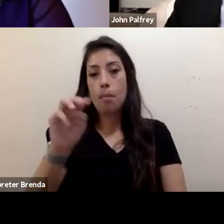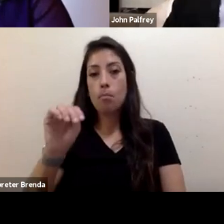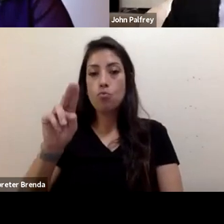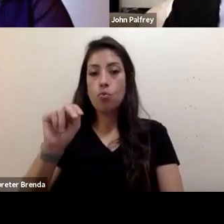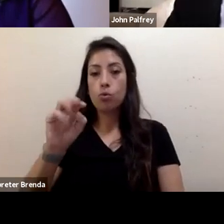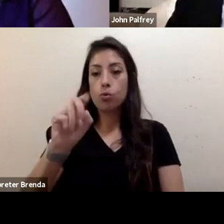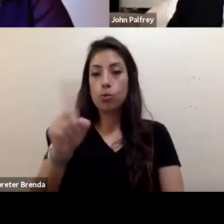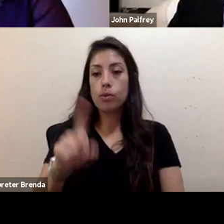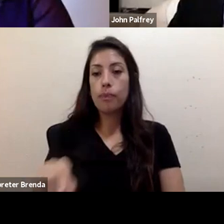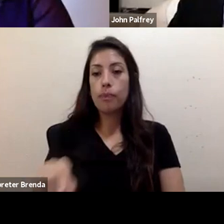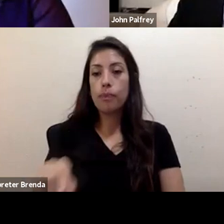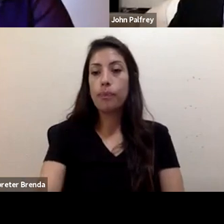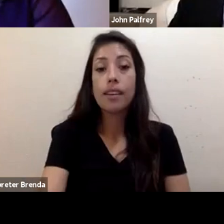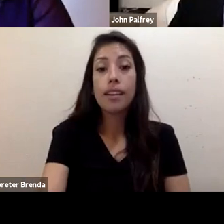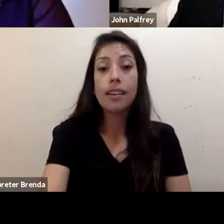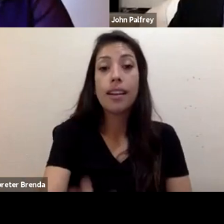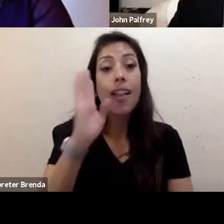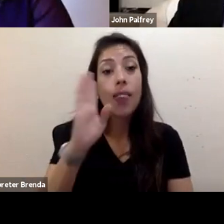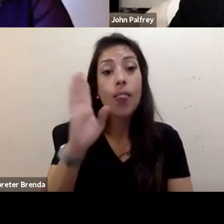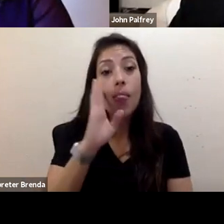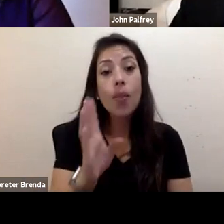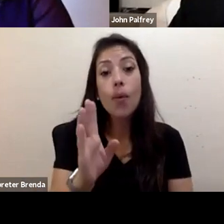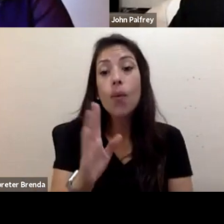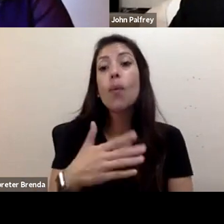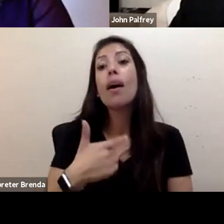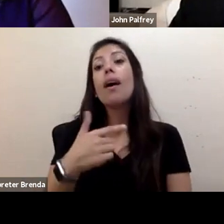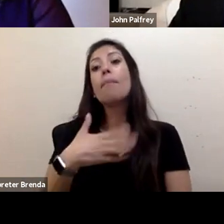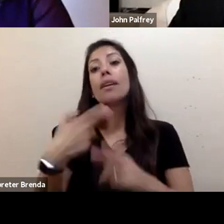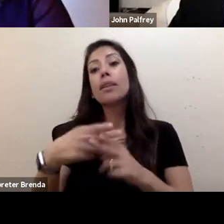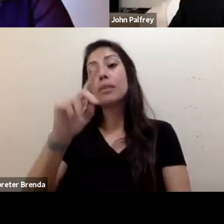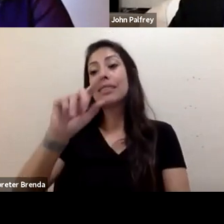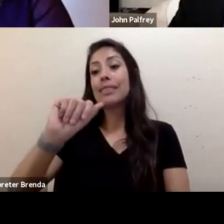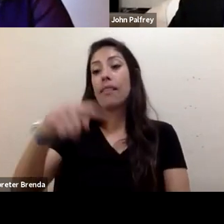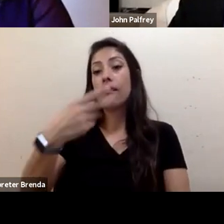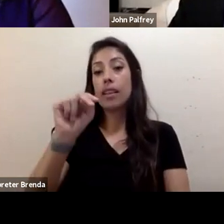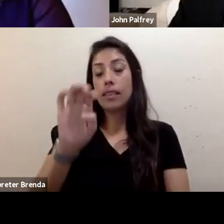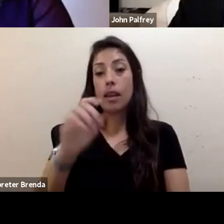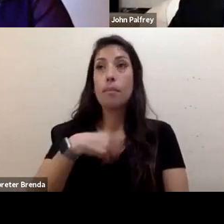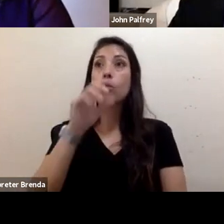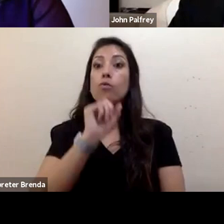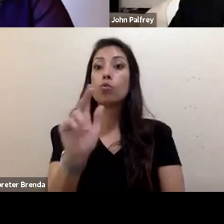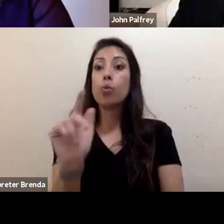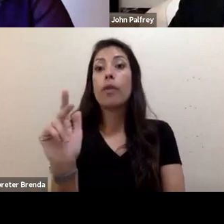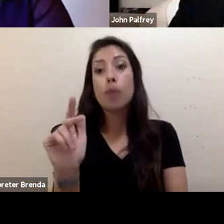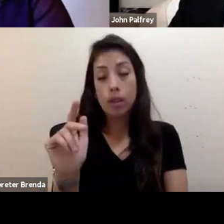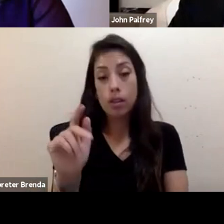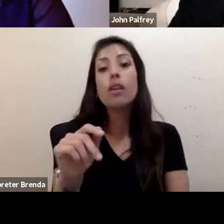Hi everyone, my name is Daphne Frias. I'm a 23 year old disabled youth organizer, working primarily in the intersections